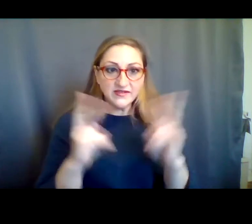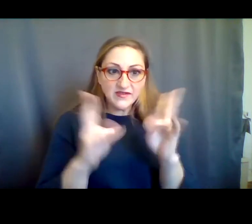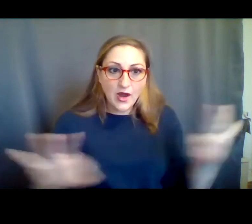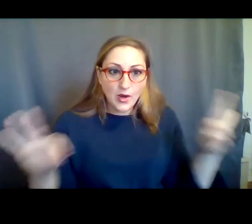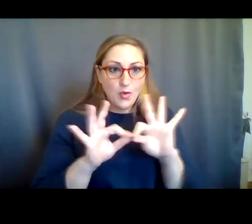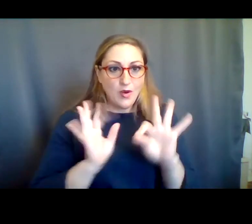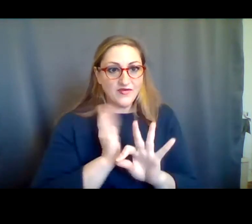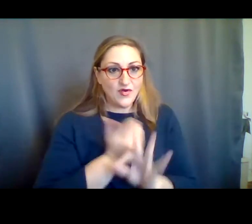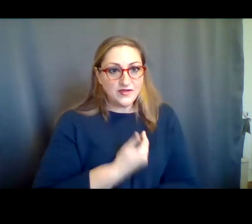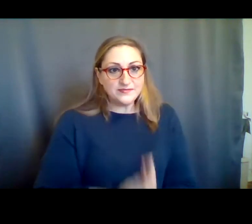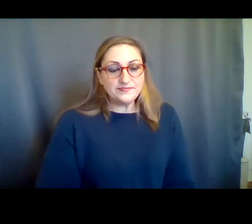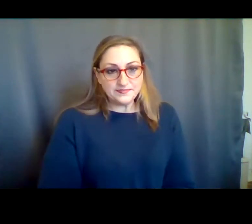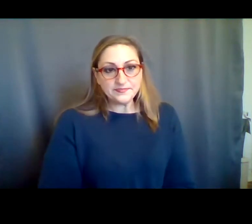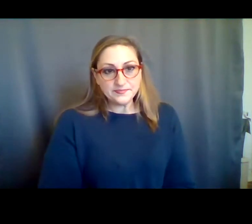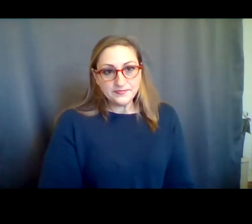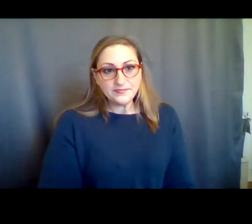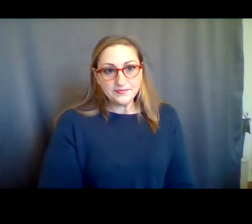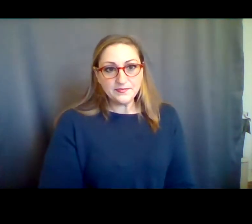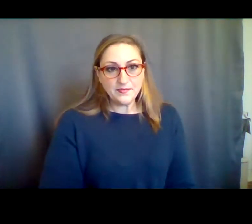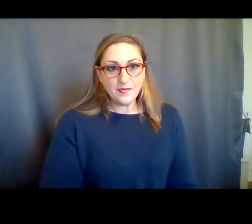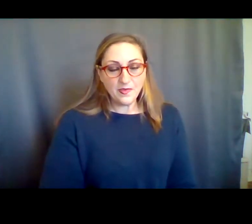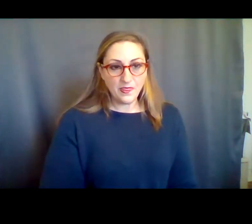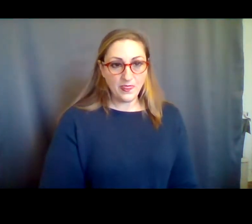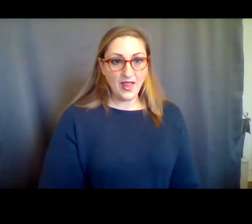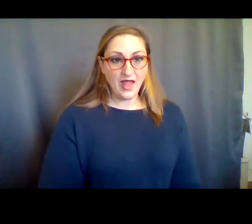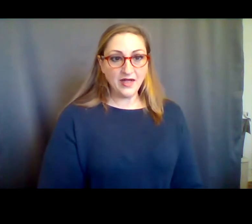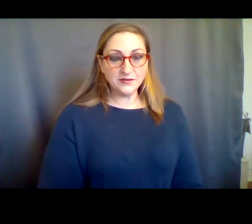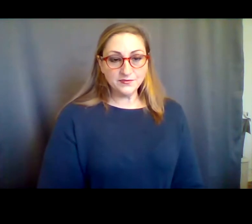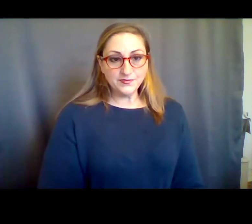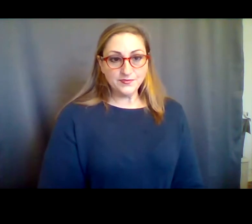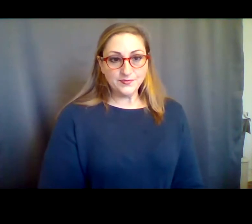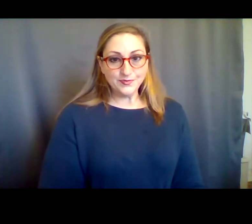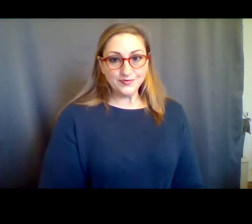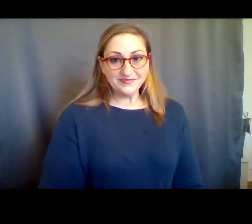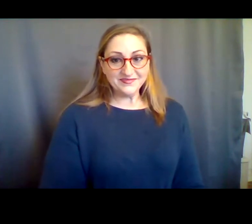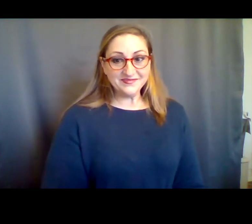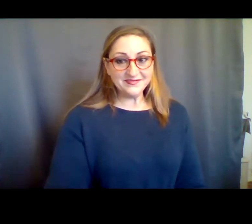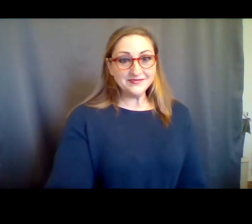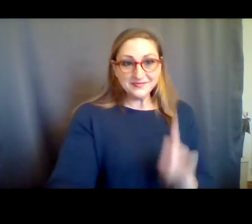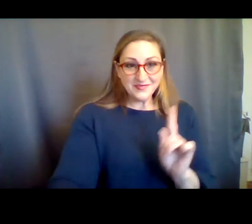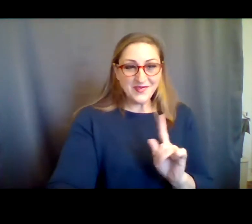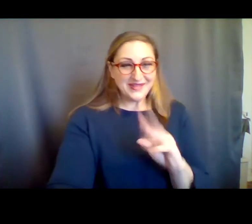. All right, so now --